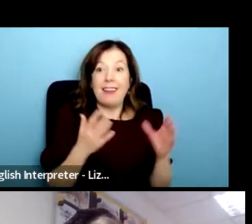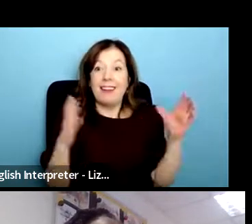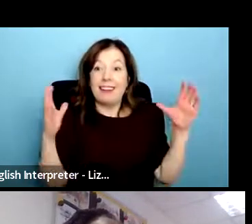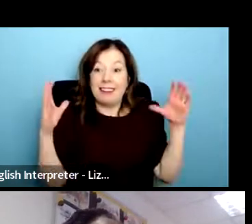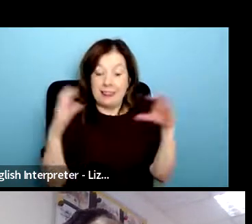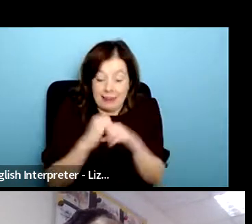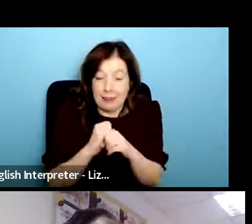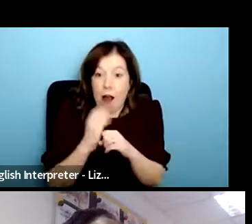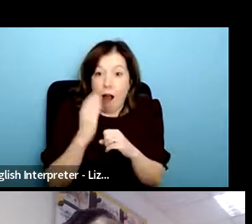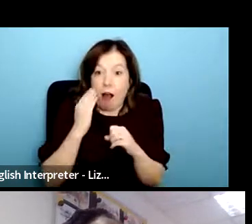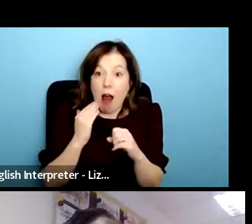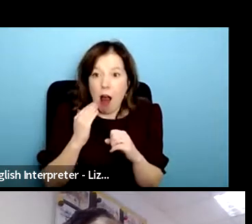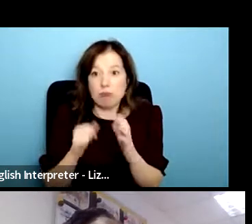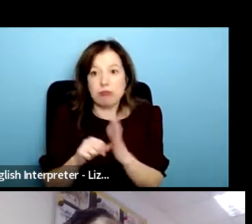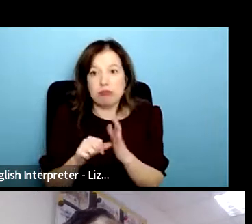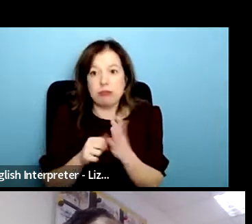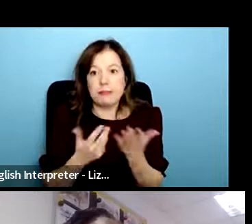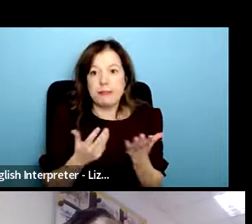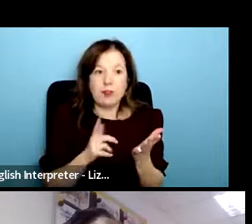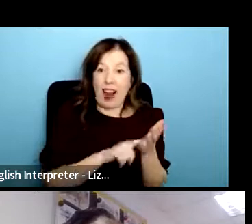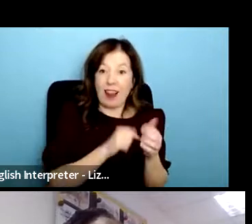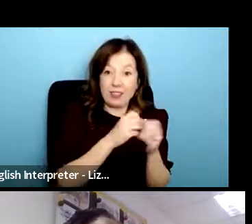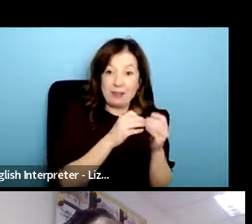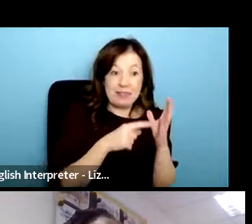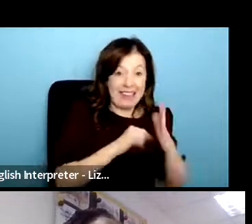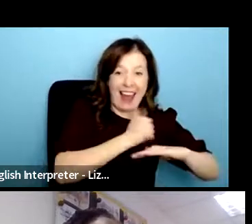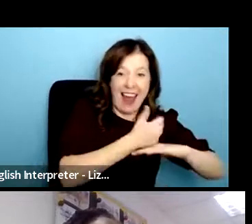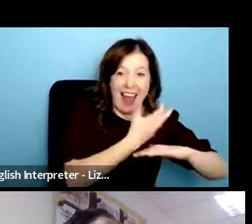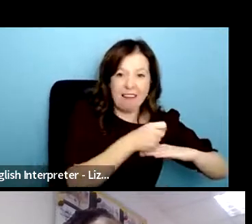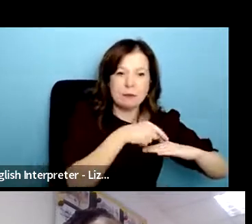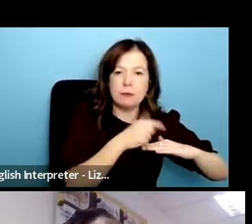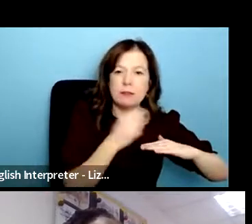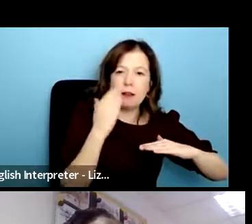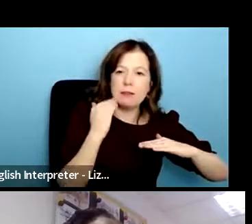organizations but they're not culturally sensitive and there are some BAME-led organizations but